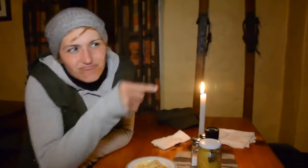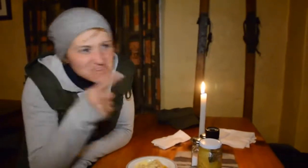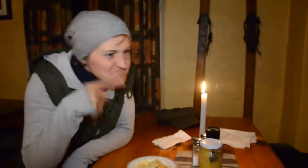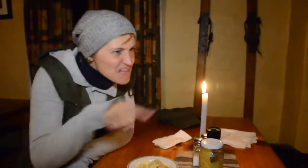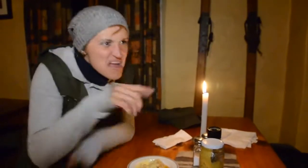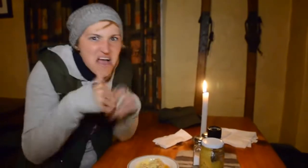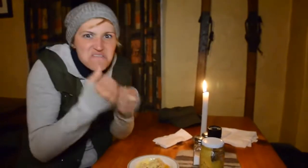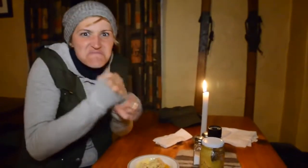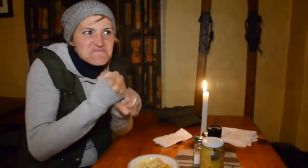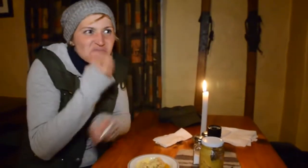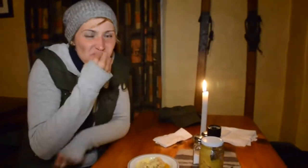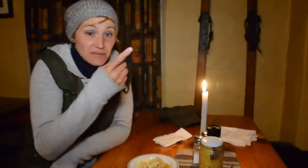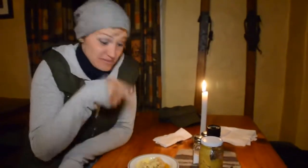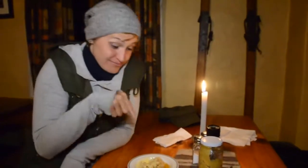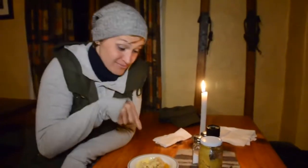and see how they do it.